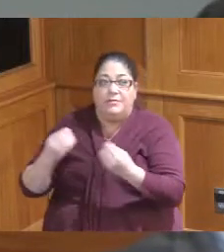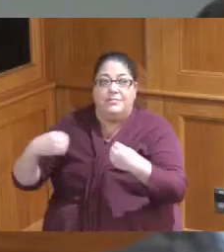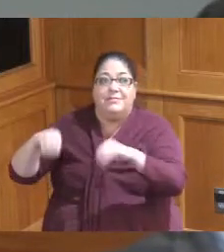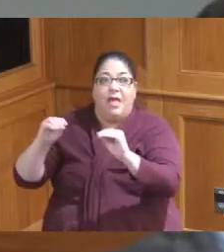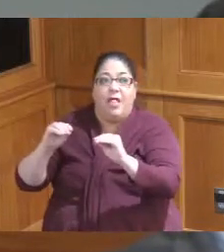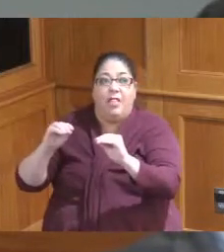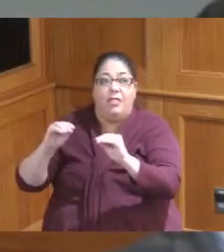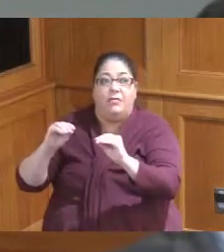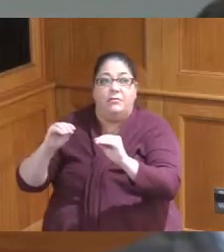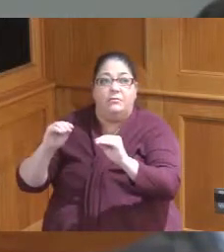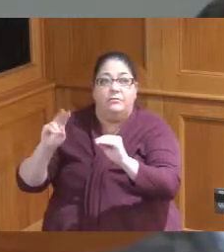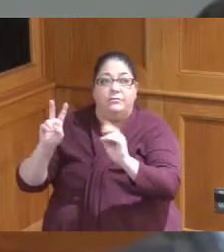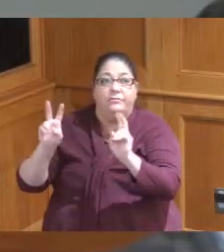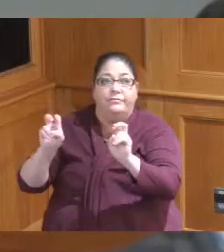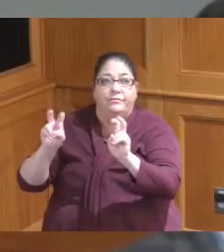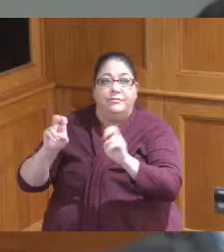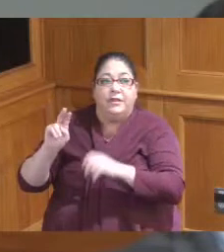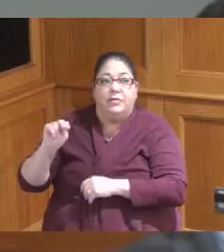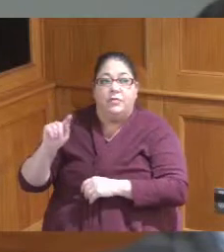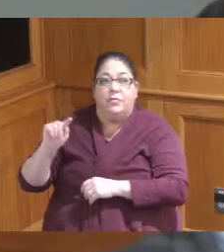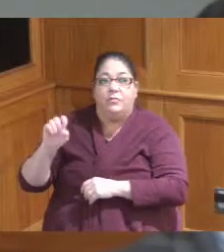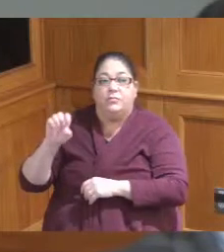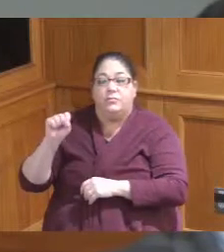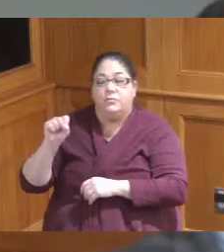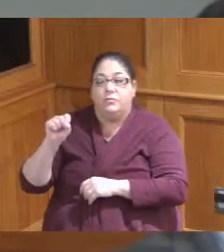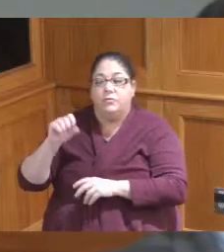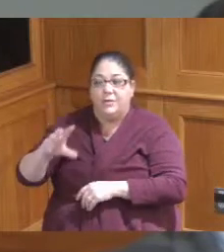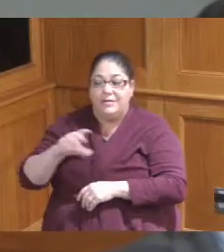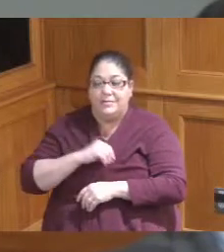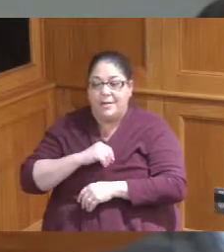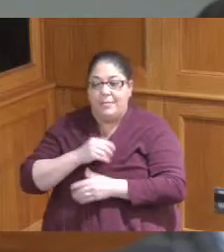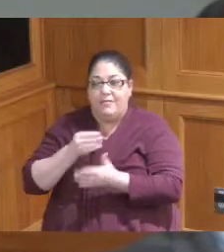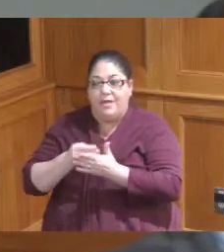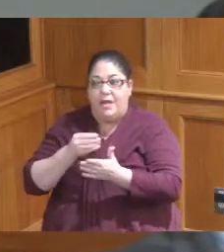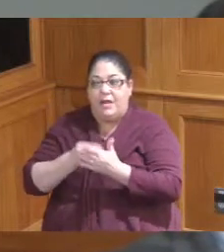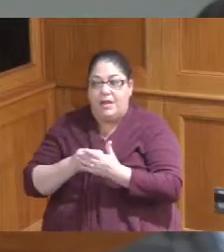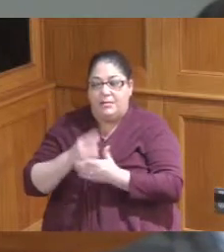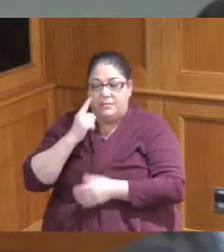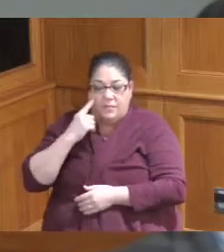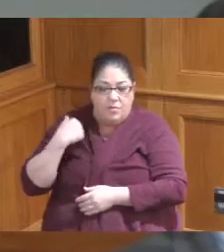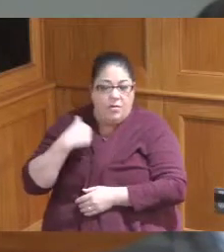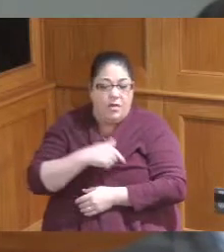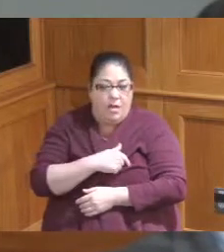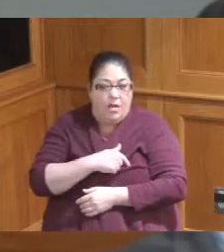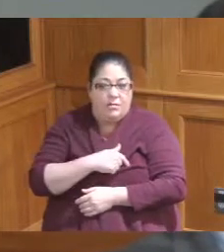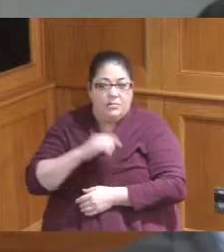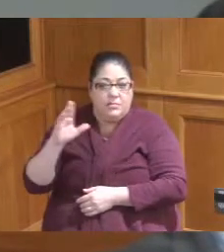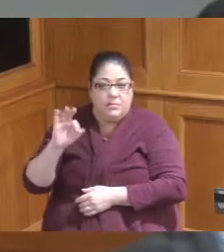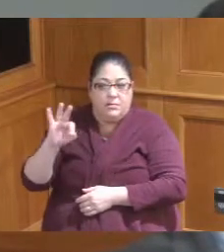and take on that financing burden on behalf of the county and the CFA this is the agreement